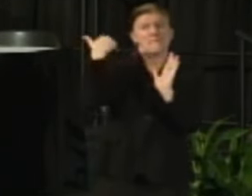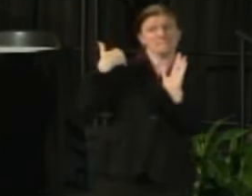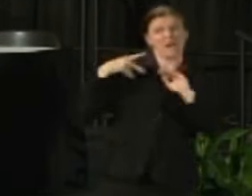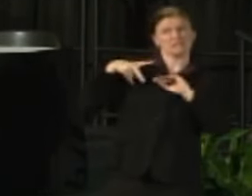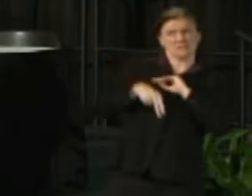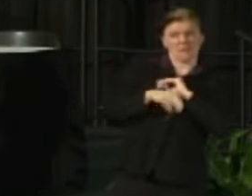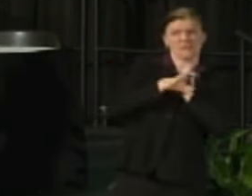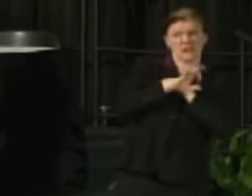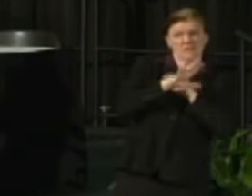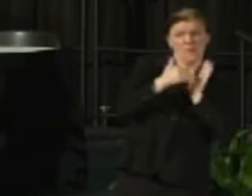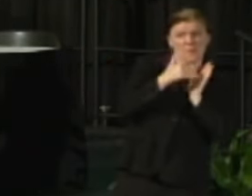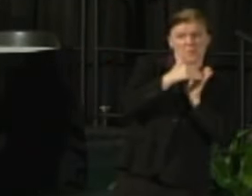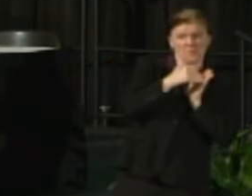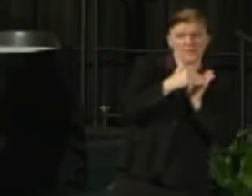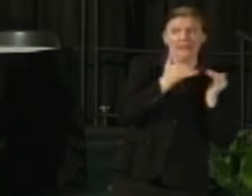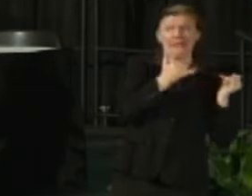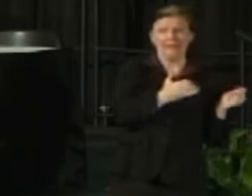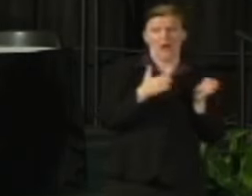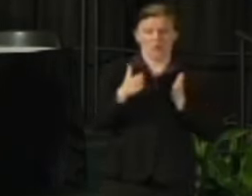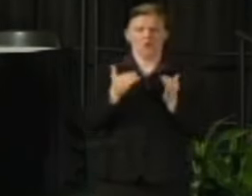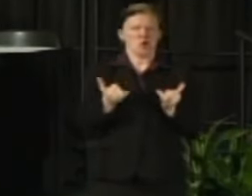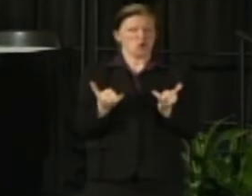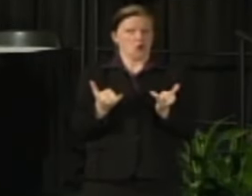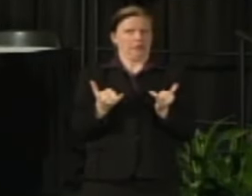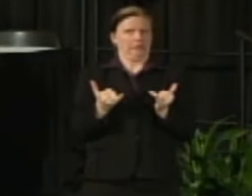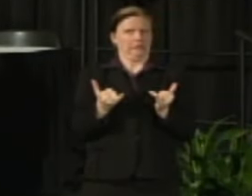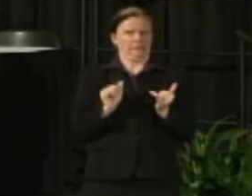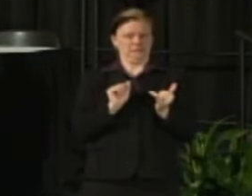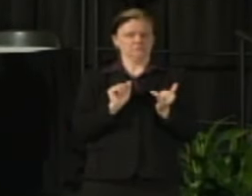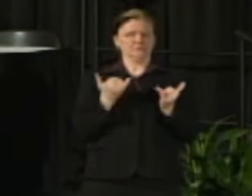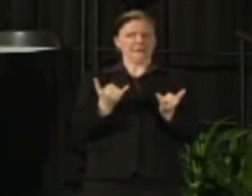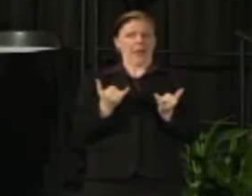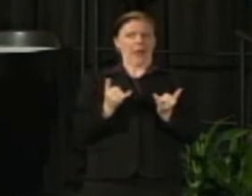Here's the current cuts given that we're still dealing with the cut from last year